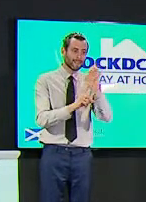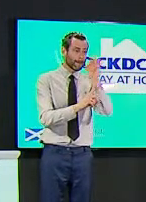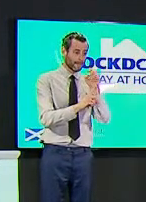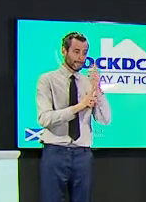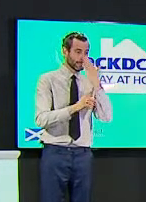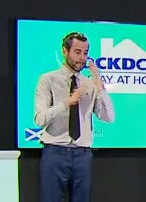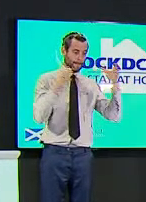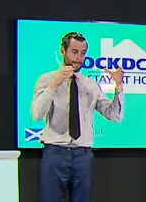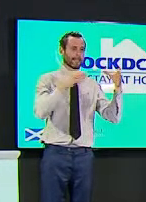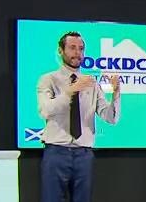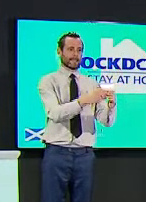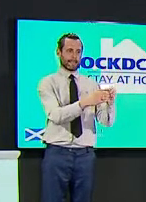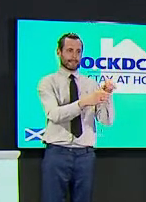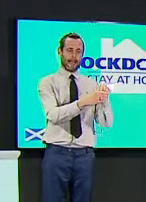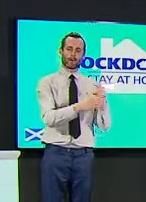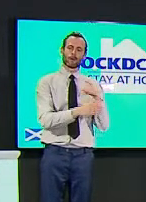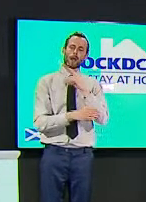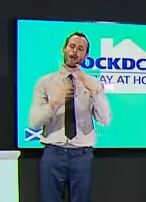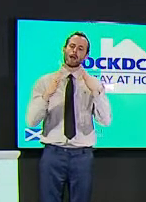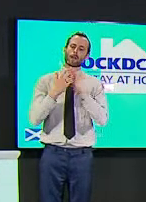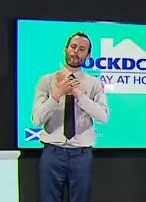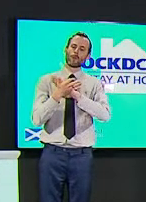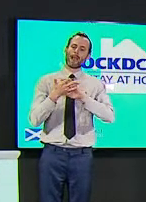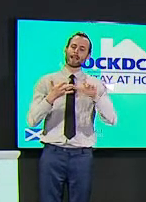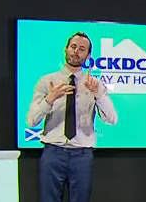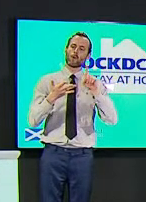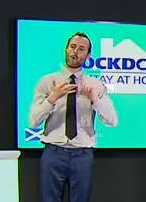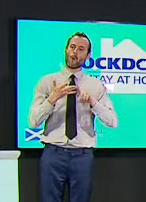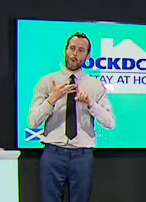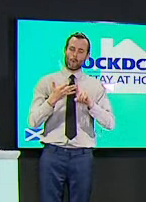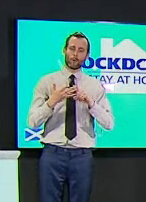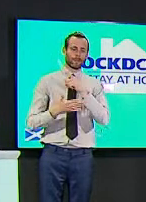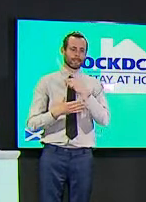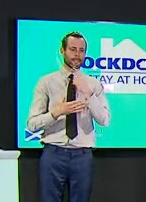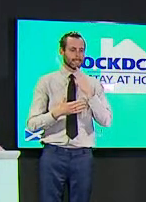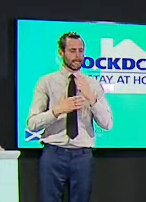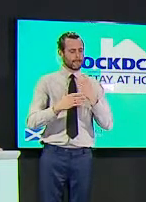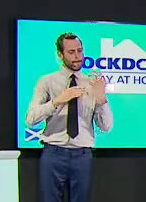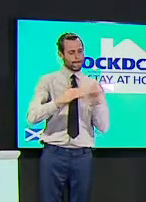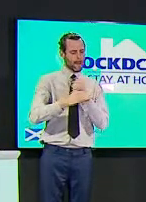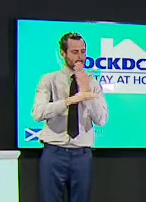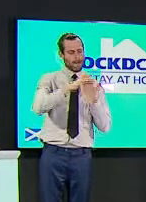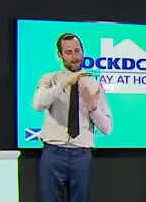the who thresholds for test positivity and how these might guide us towards putting